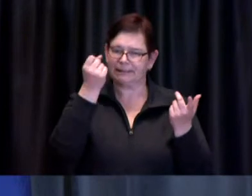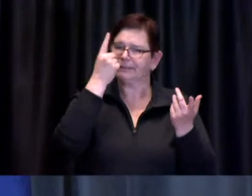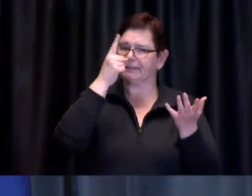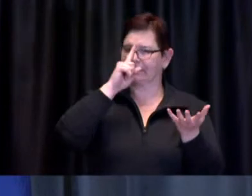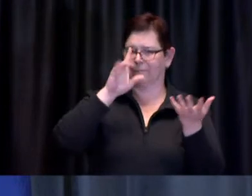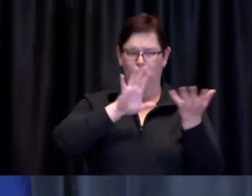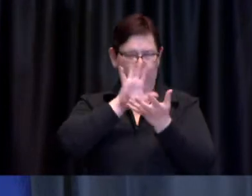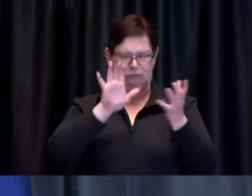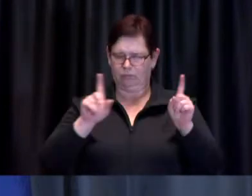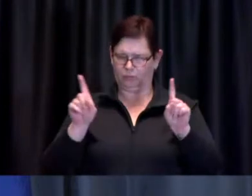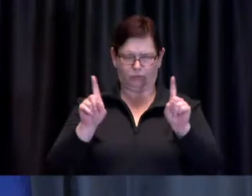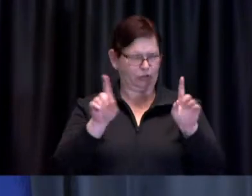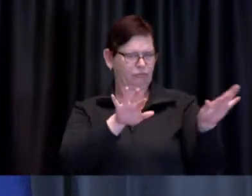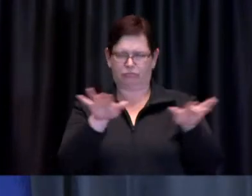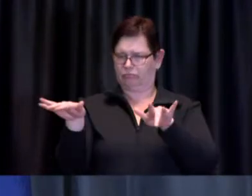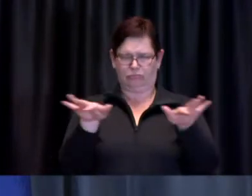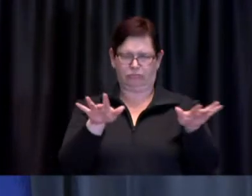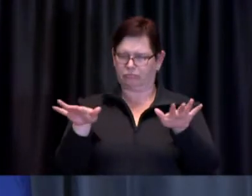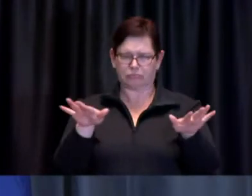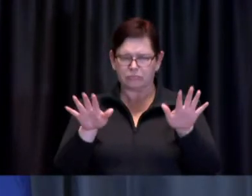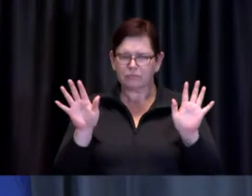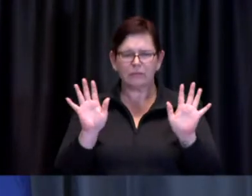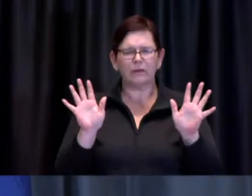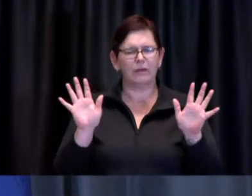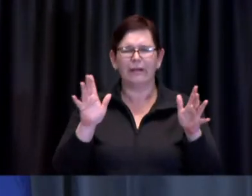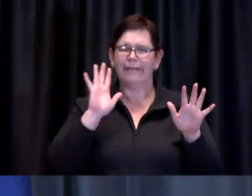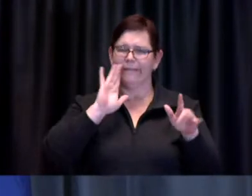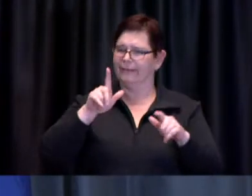how quickly these things are moving and how quickly we're all having to respond